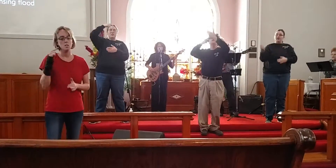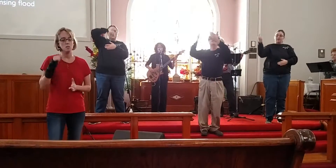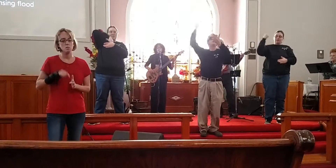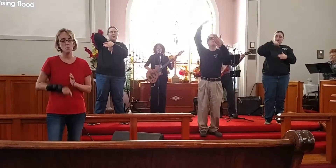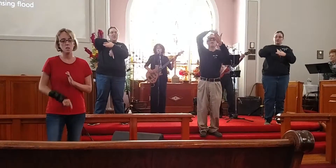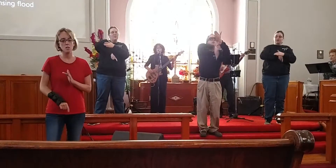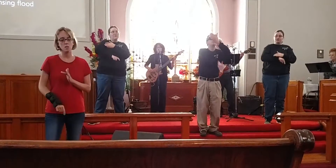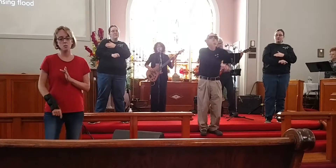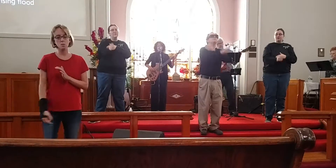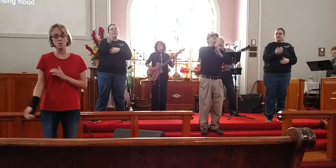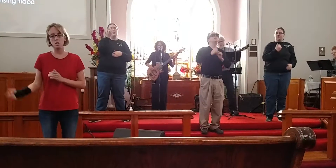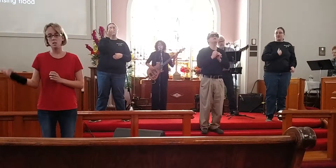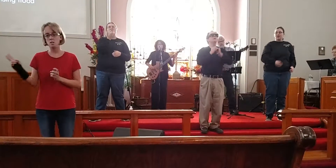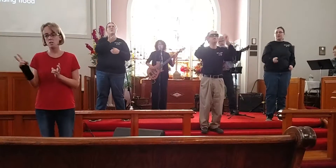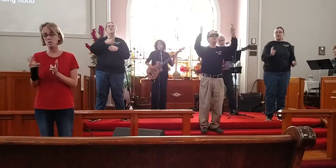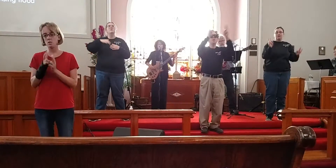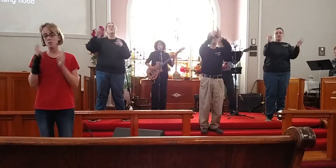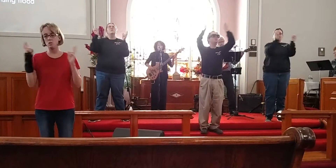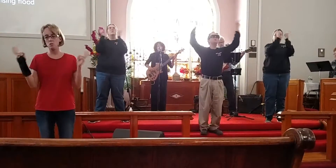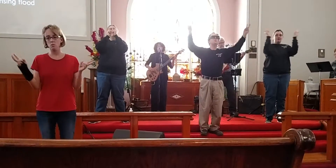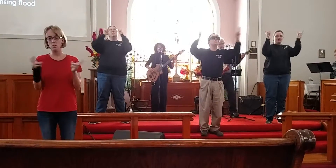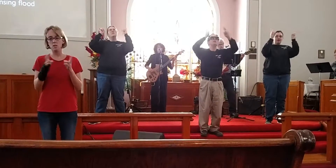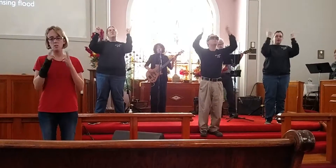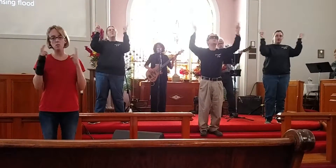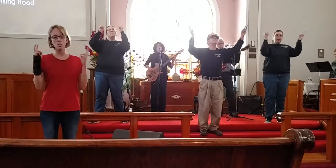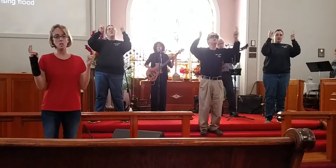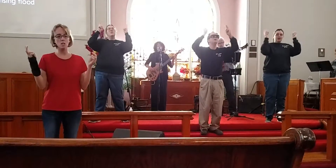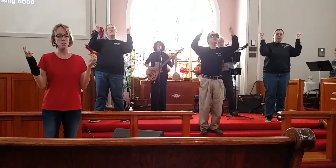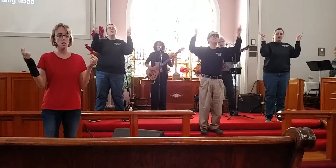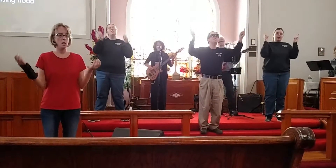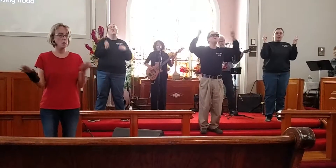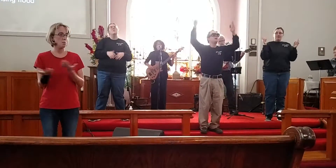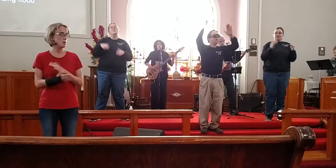He plunged me to victory